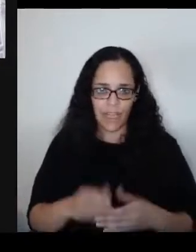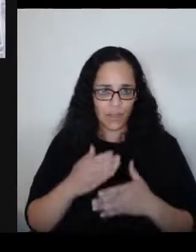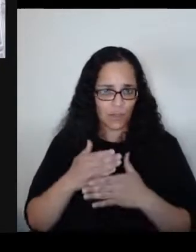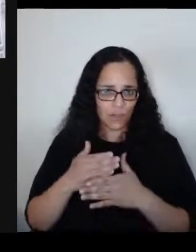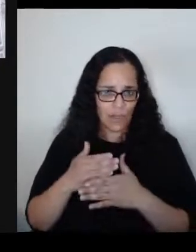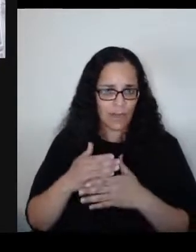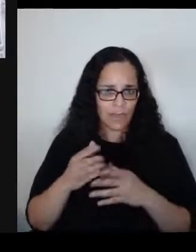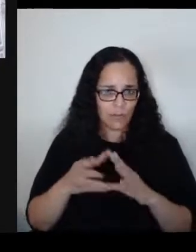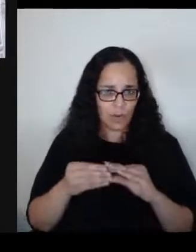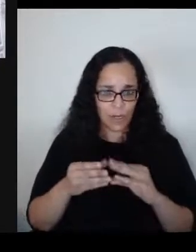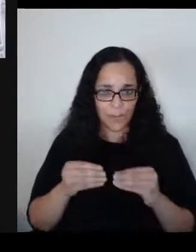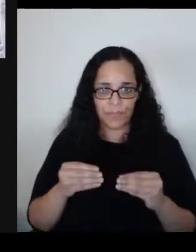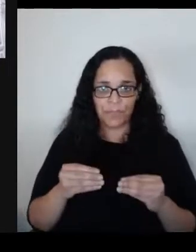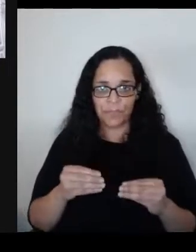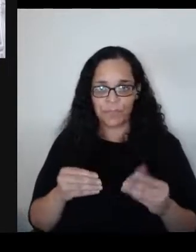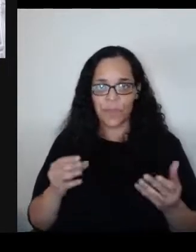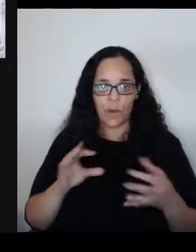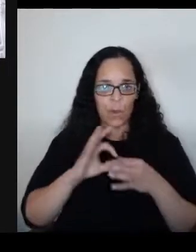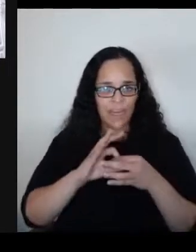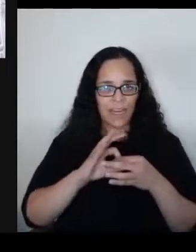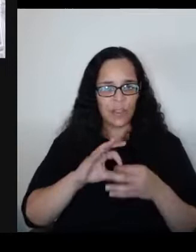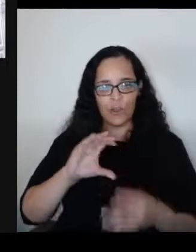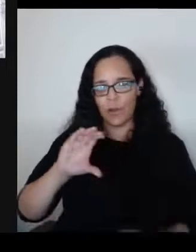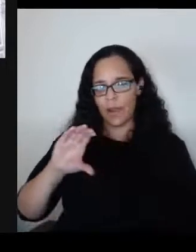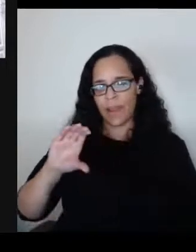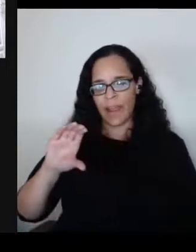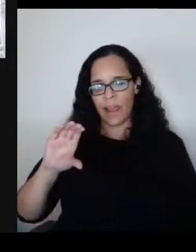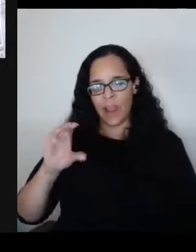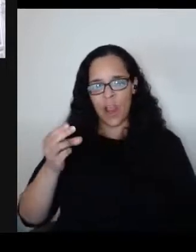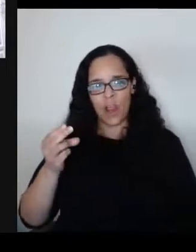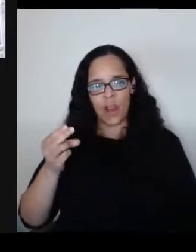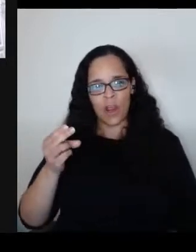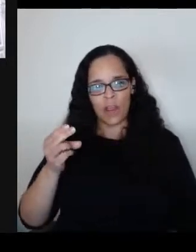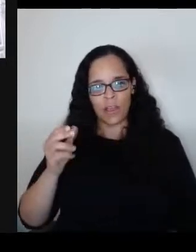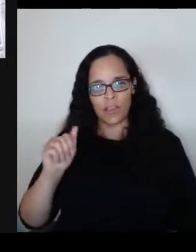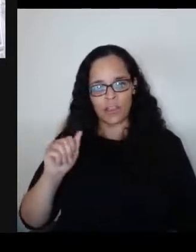I want to talk about Charlottesville for a minute because I think many of us would say